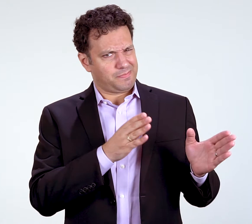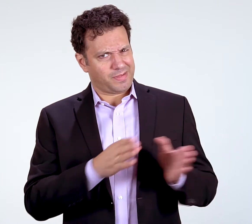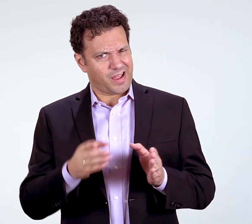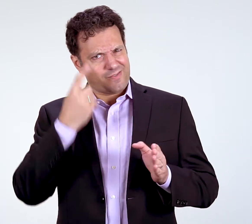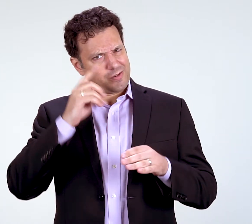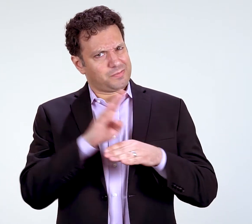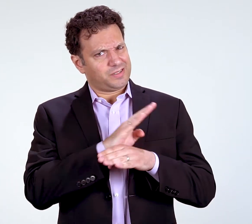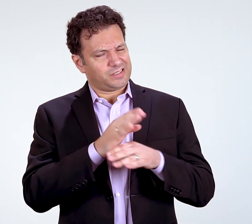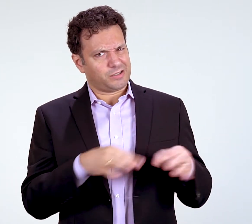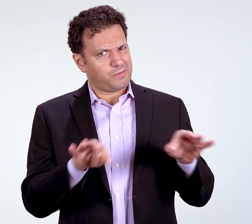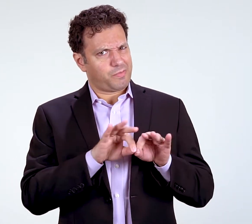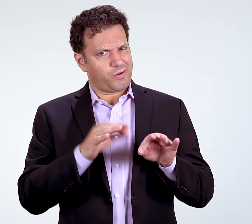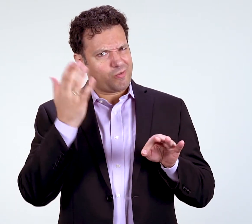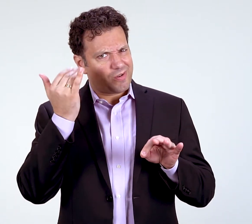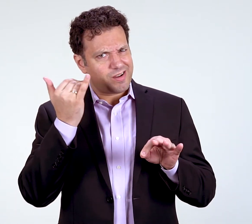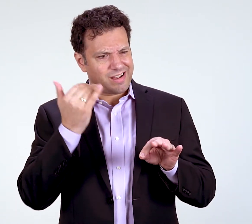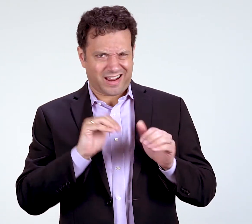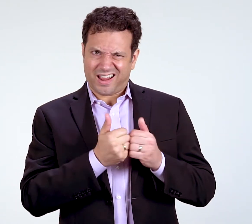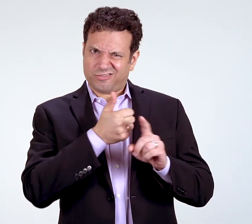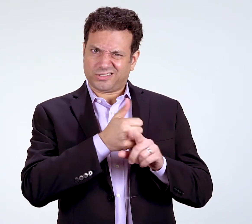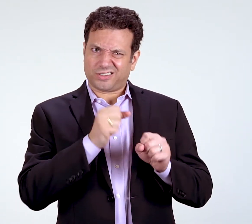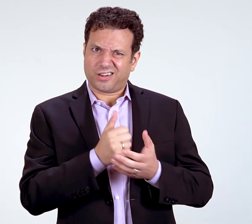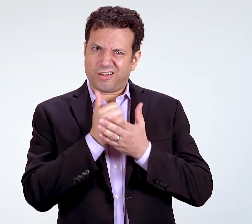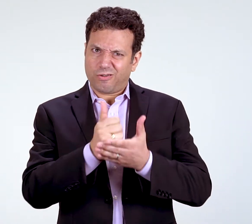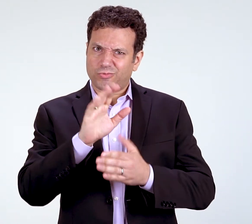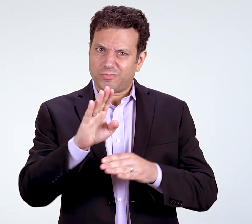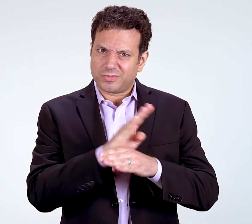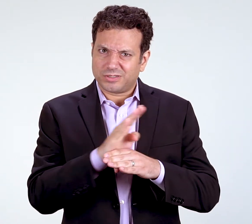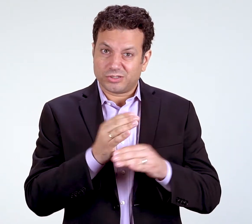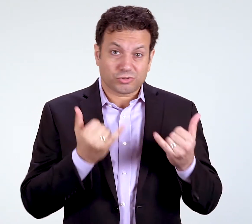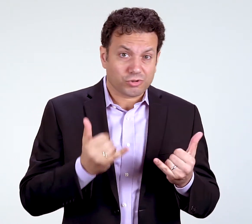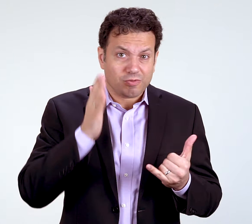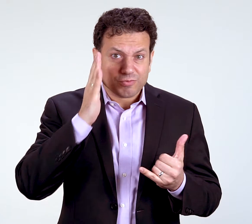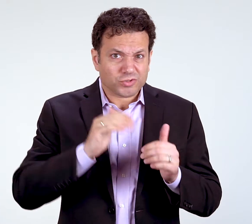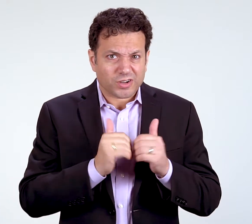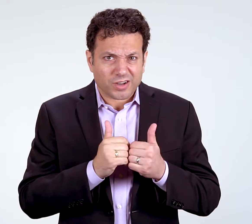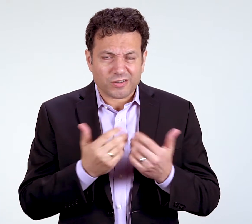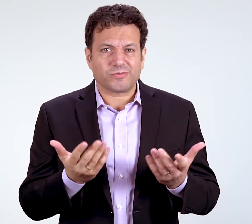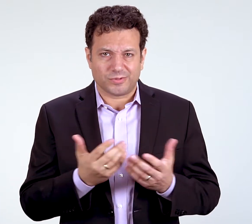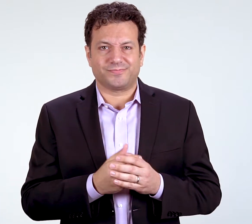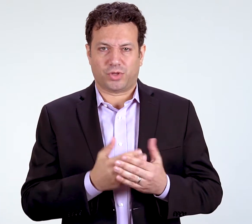Why is business plan important and how can it help your current or future business?